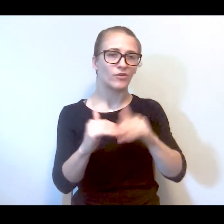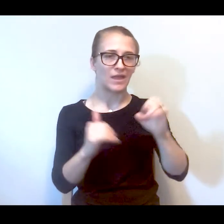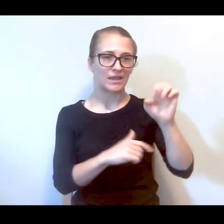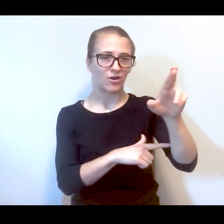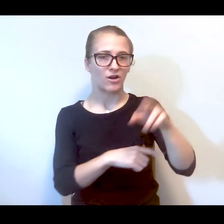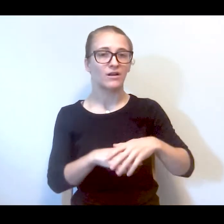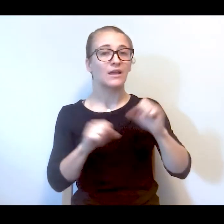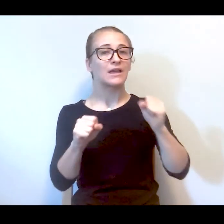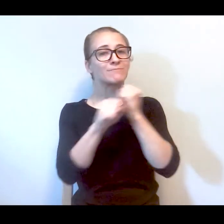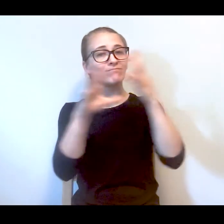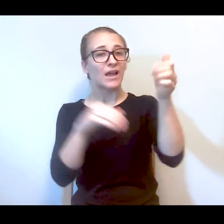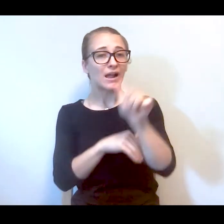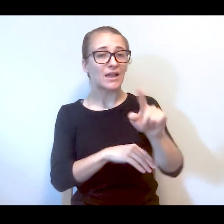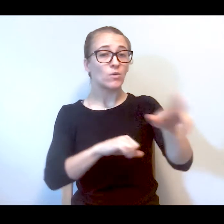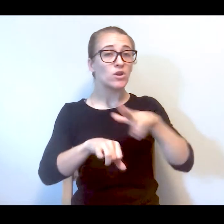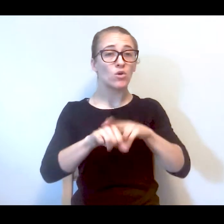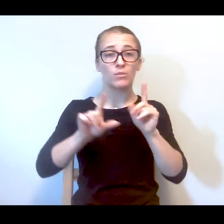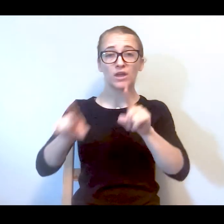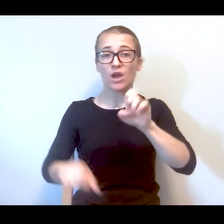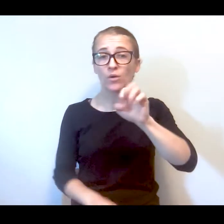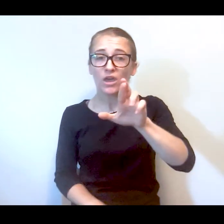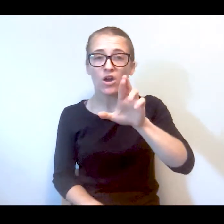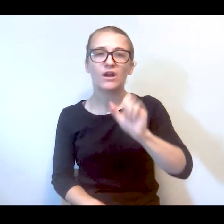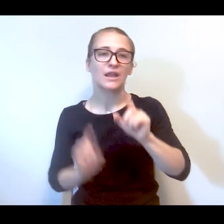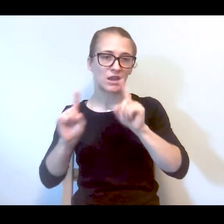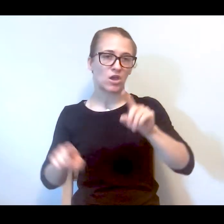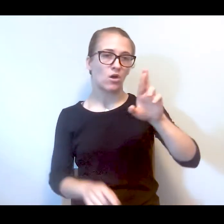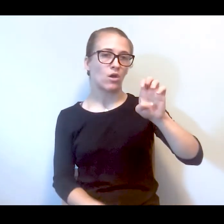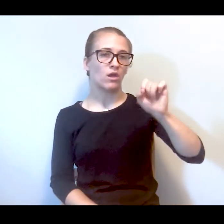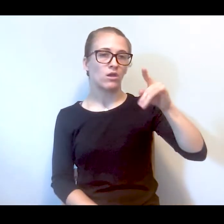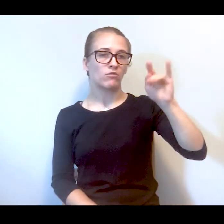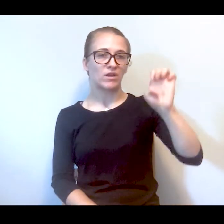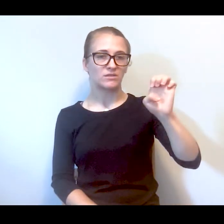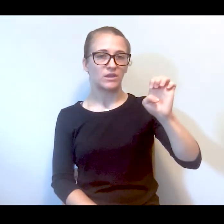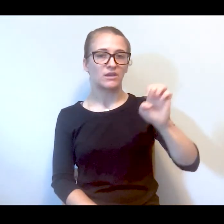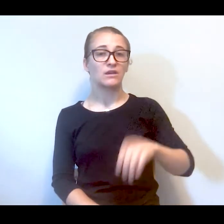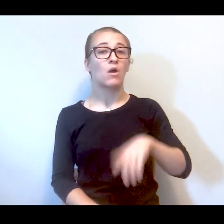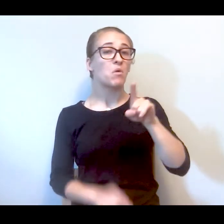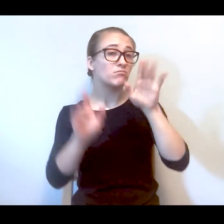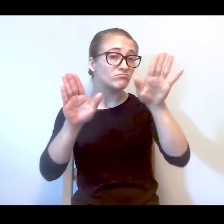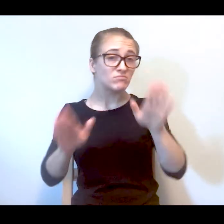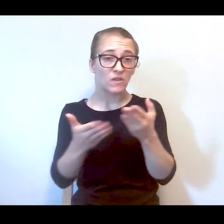So you can picture anybody who normally would go to an ER can go to a respite center. And one of the